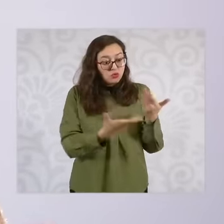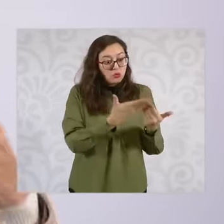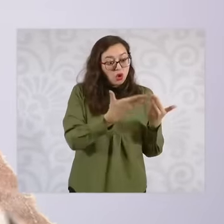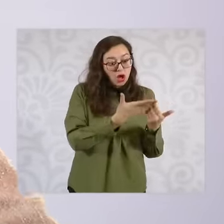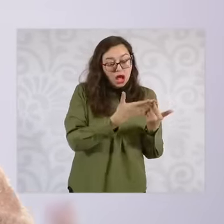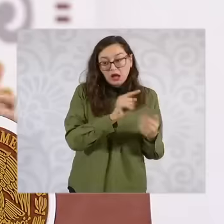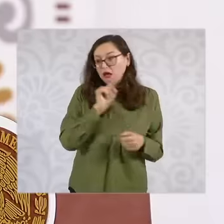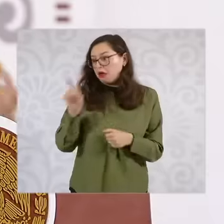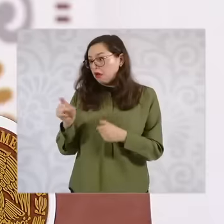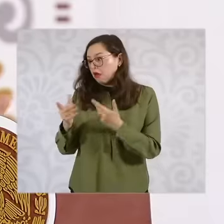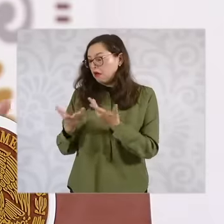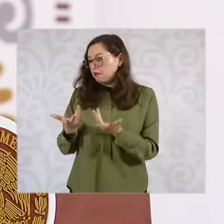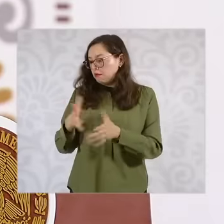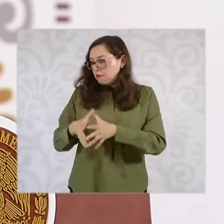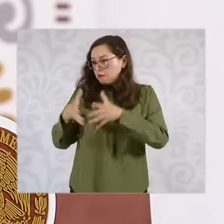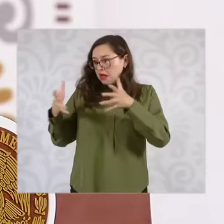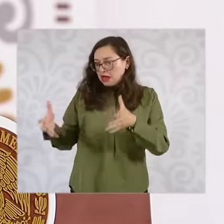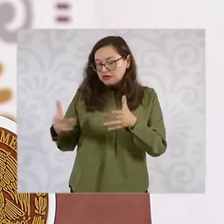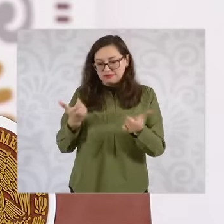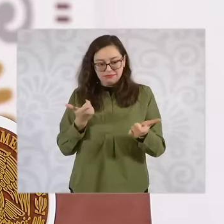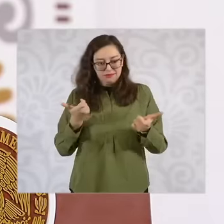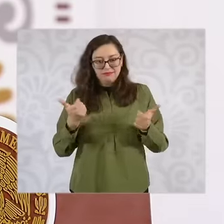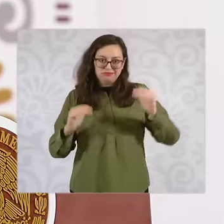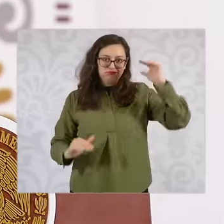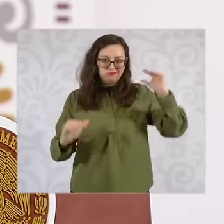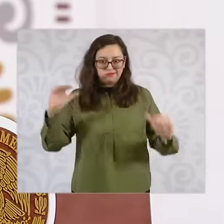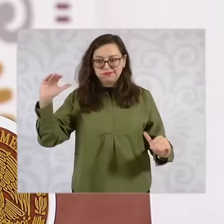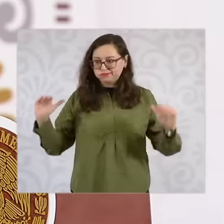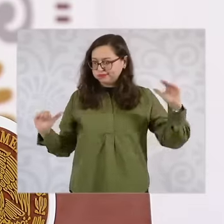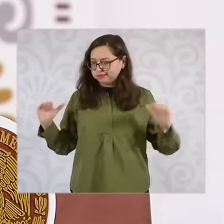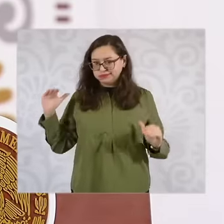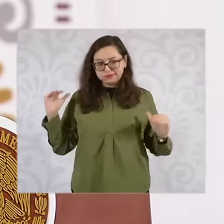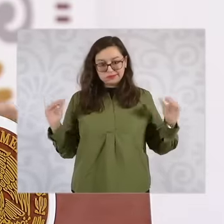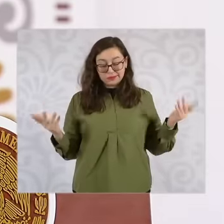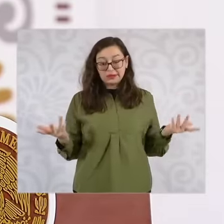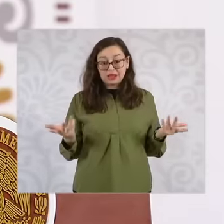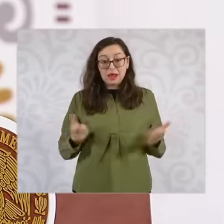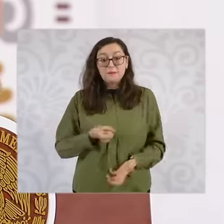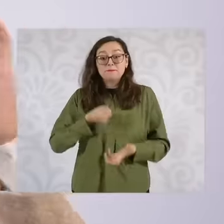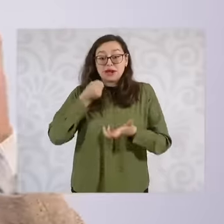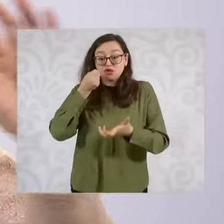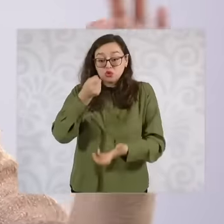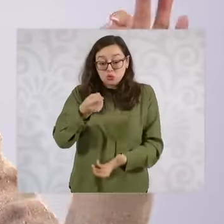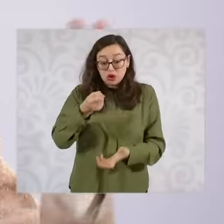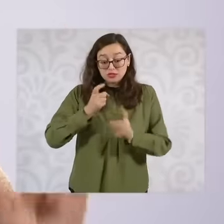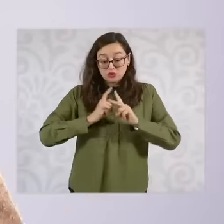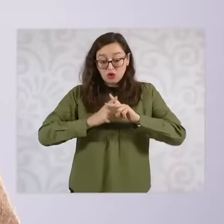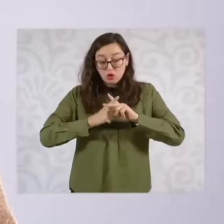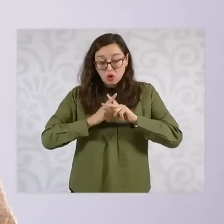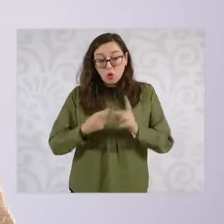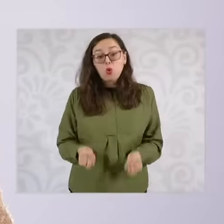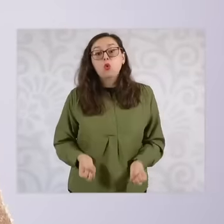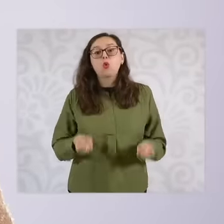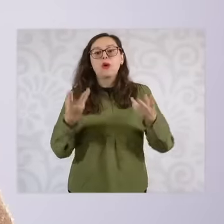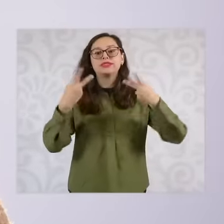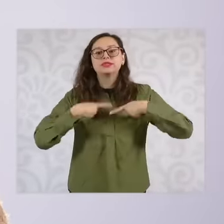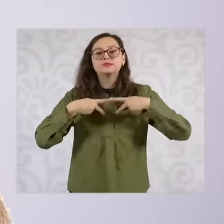the budget distribution is linked or the formula has to do with the number of inhabitants or